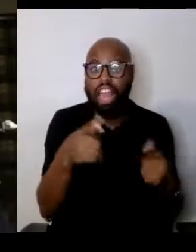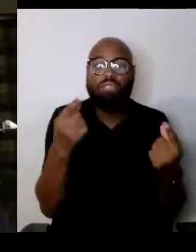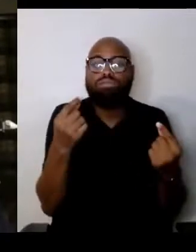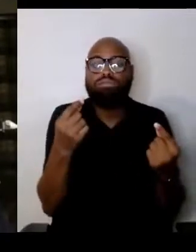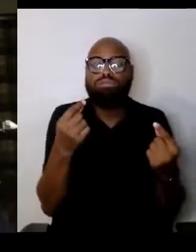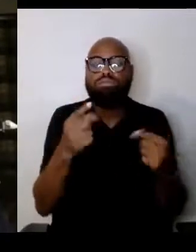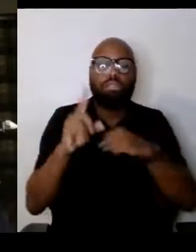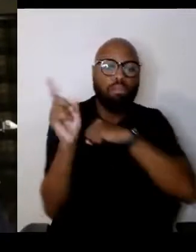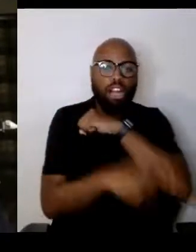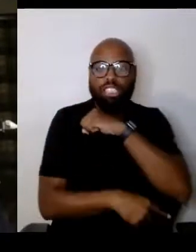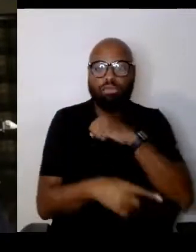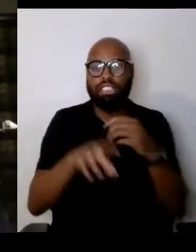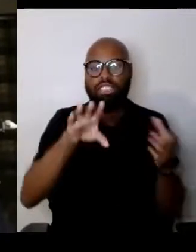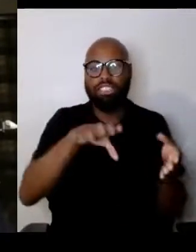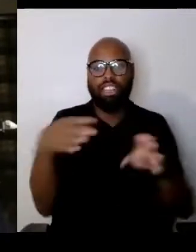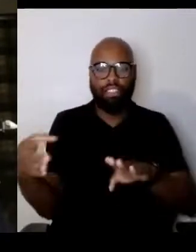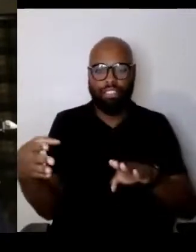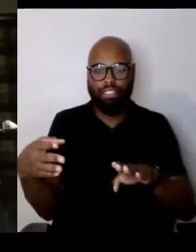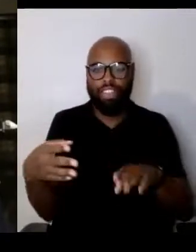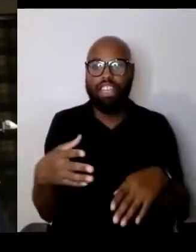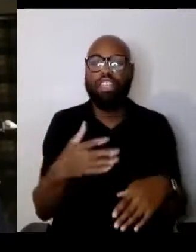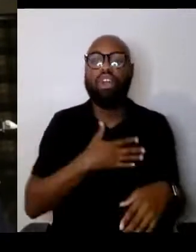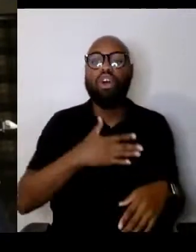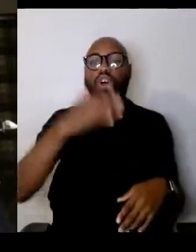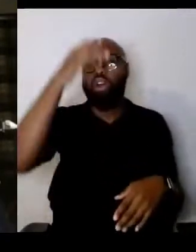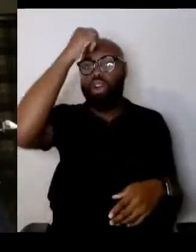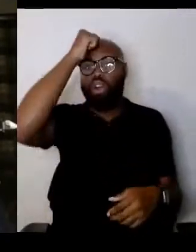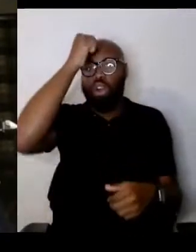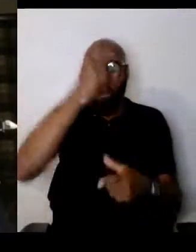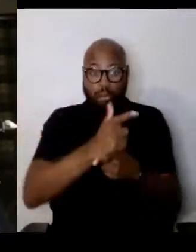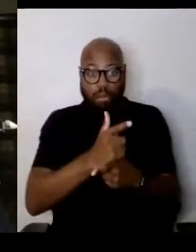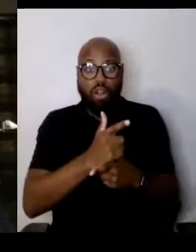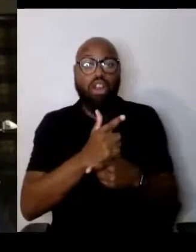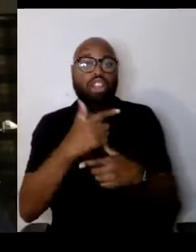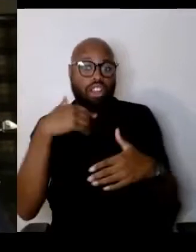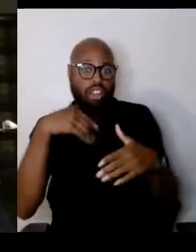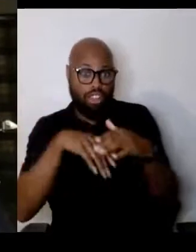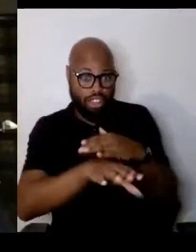he bribed the Nazi and saved Marvin's life.